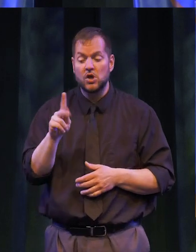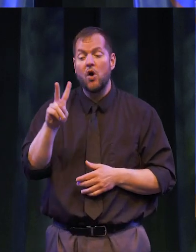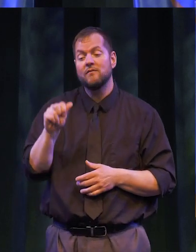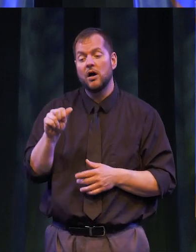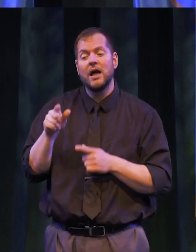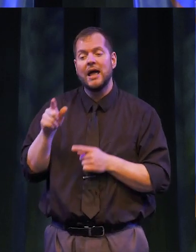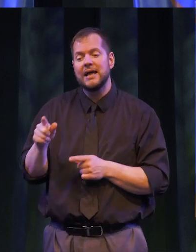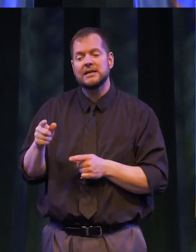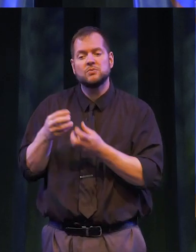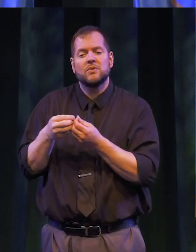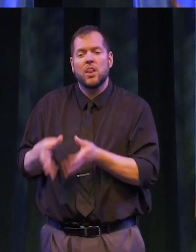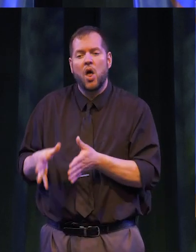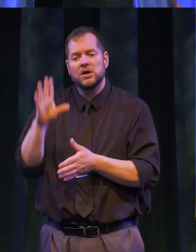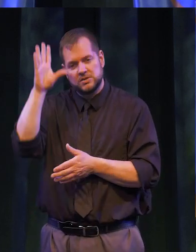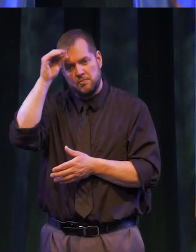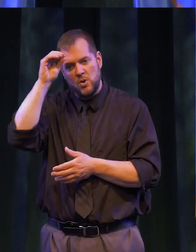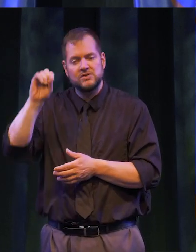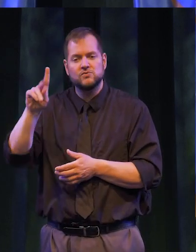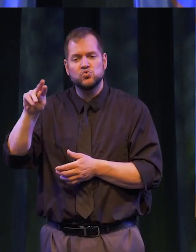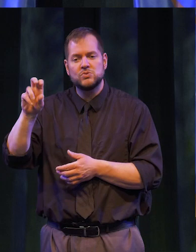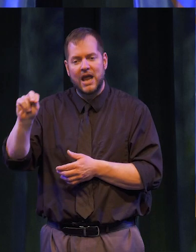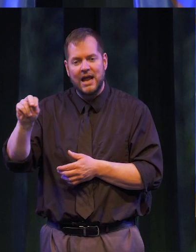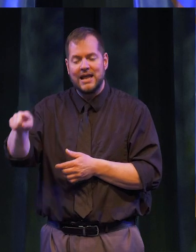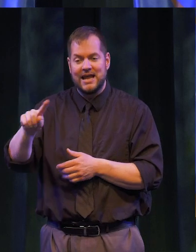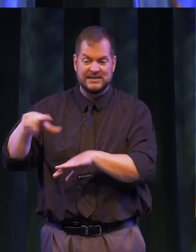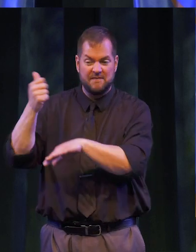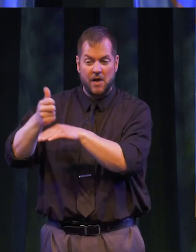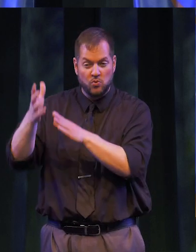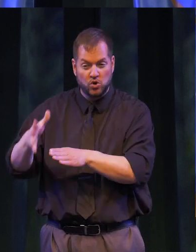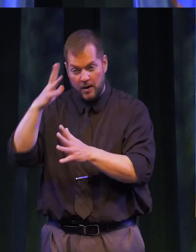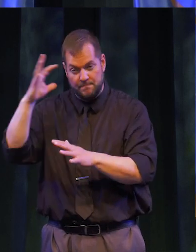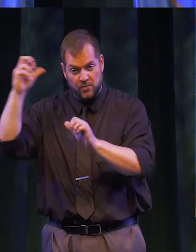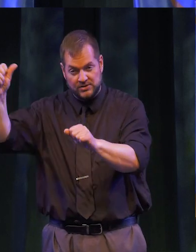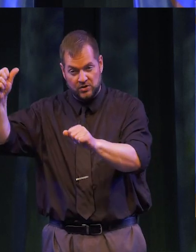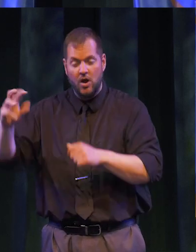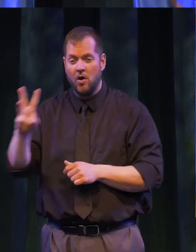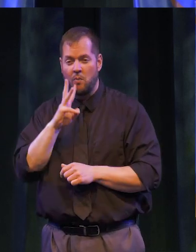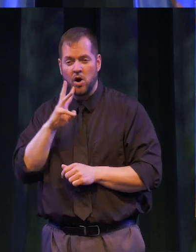Salva is one of the Lost Boys of Sudan and the founder and president of Water for South